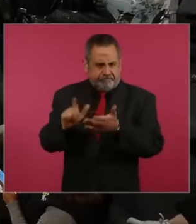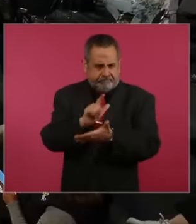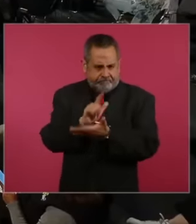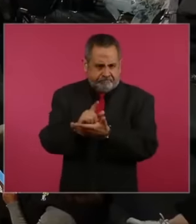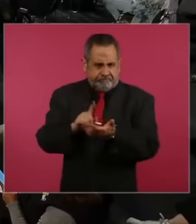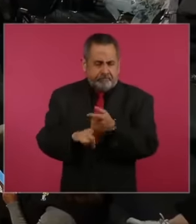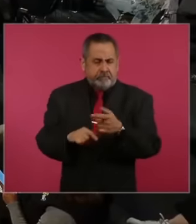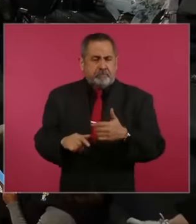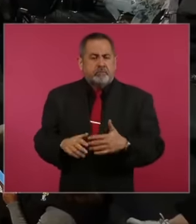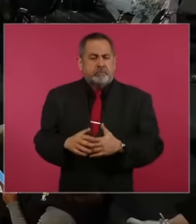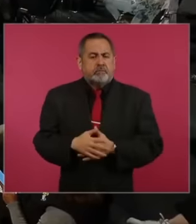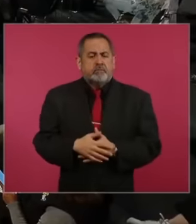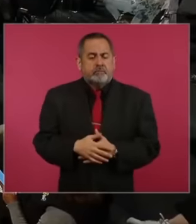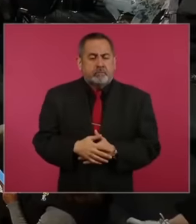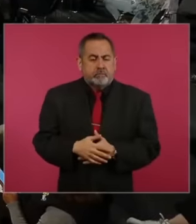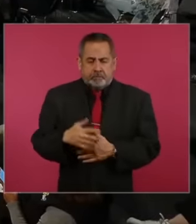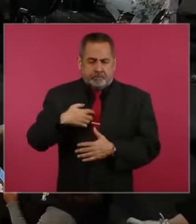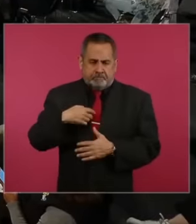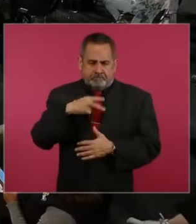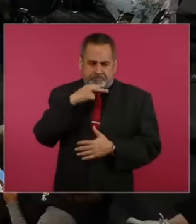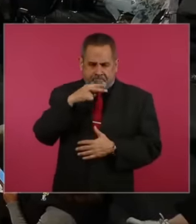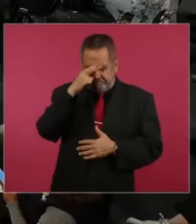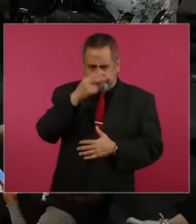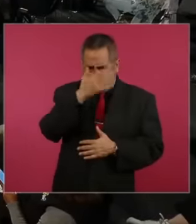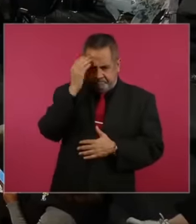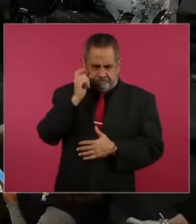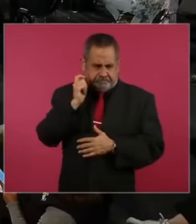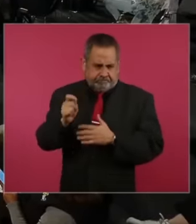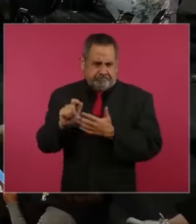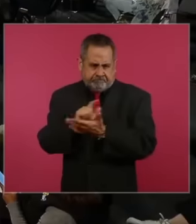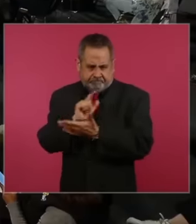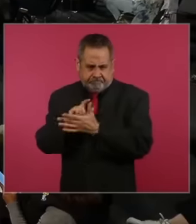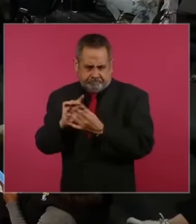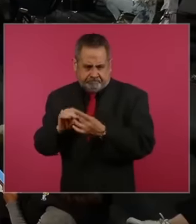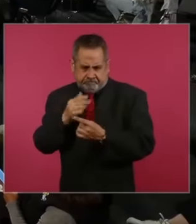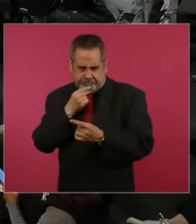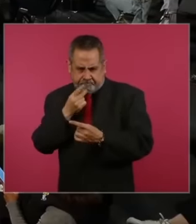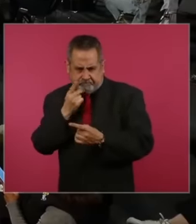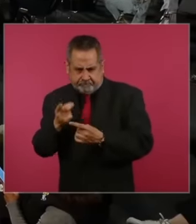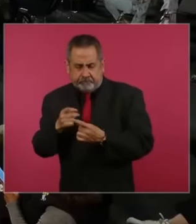I am a neophyte in legal matters but taking advantage of the fact that the attorney is here the people who ask